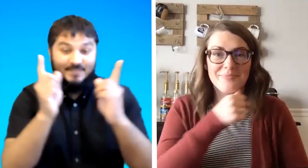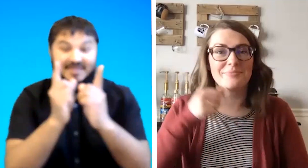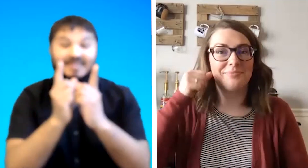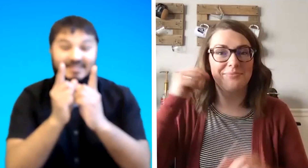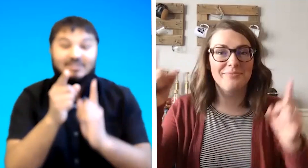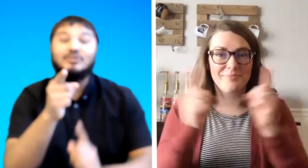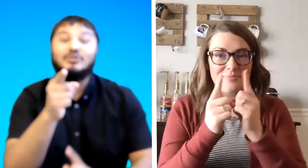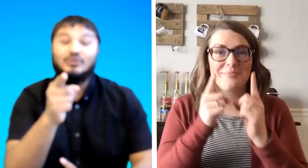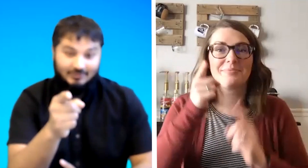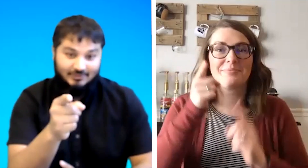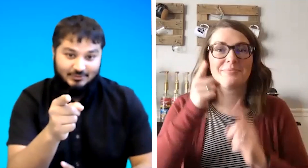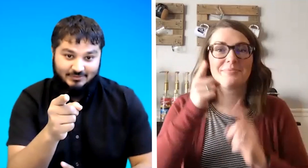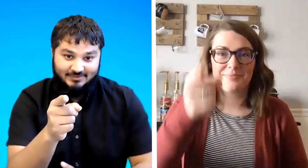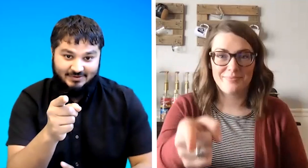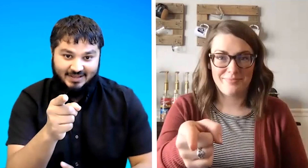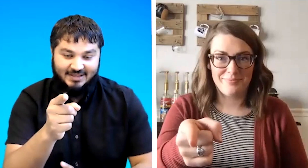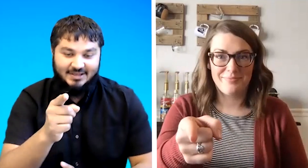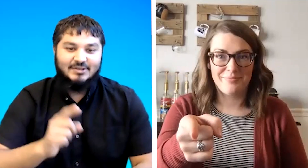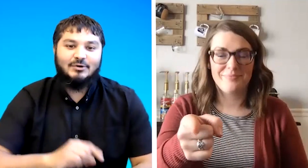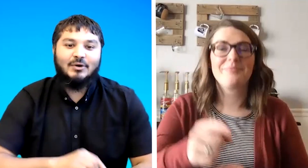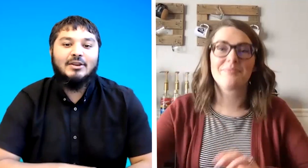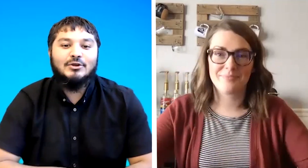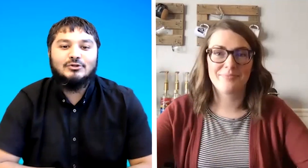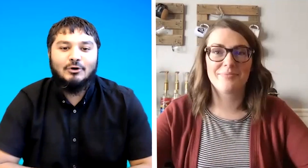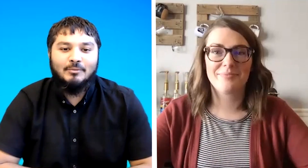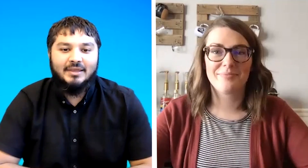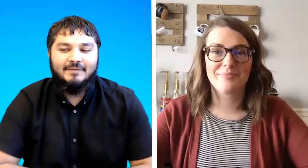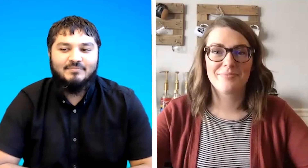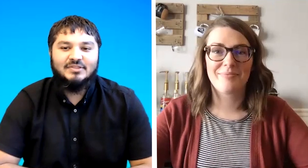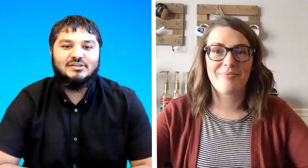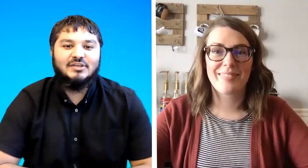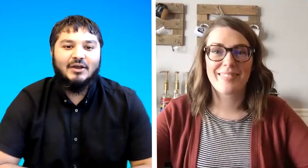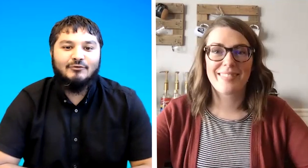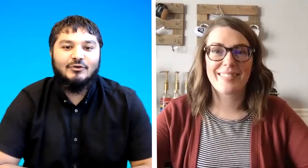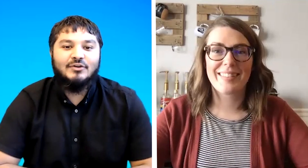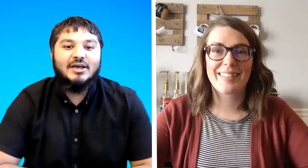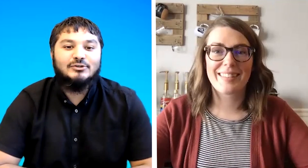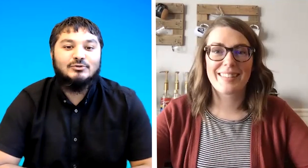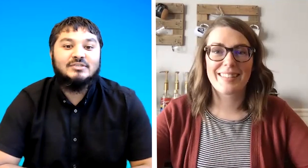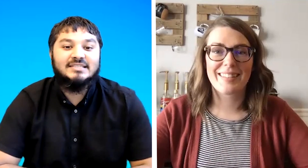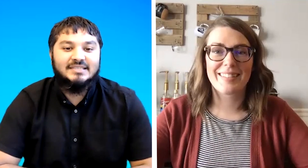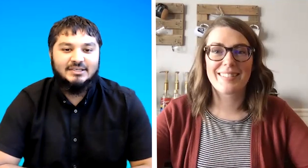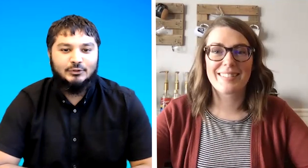meet you okay so can you show me the sign for nice to see you